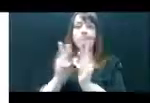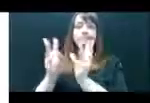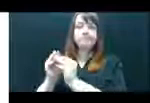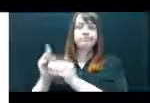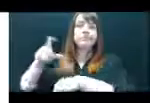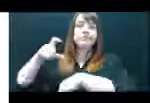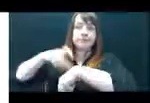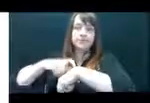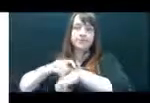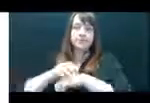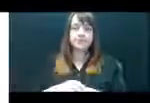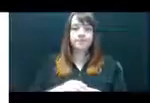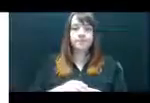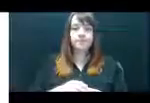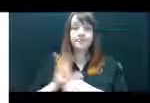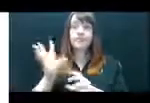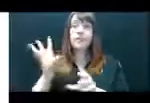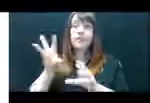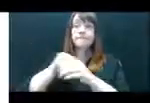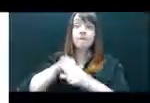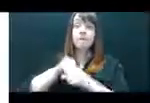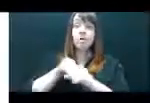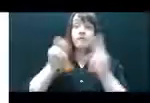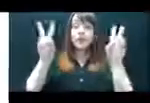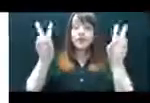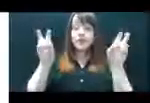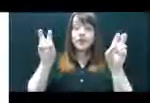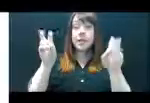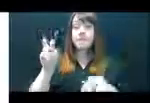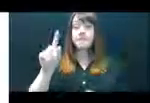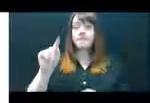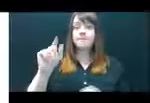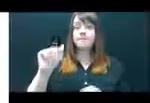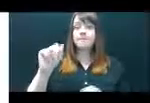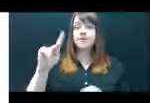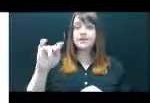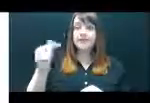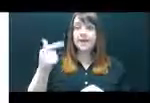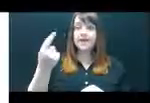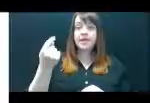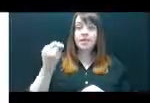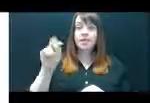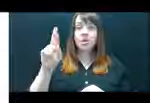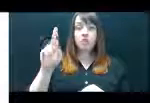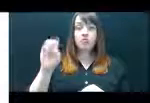the Reins”. If you are completing this form using the